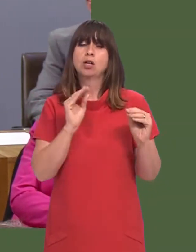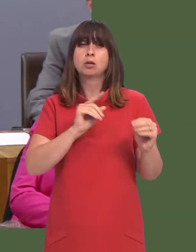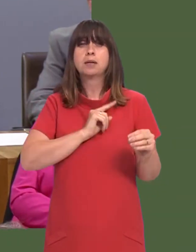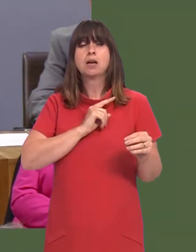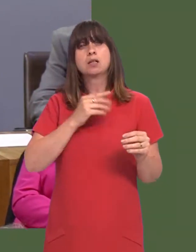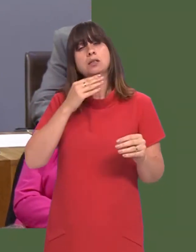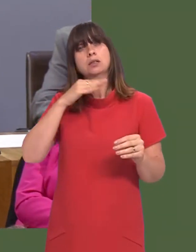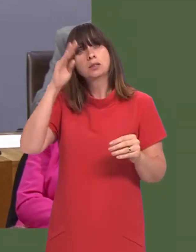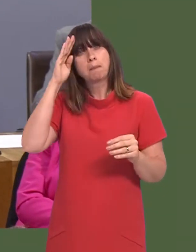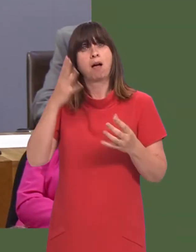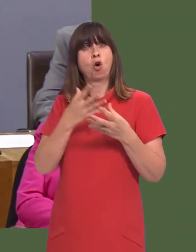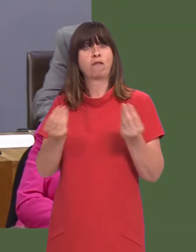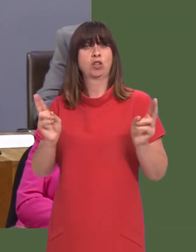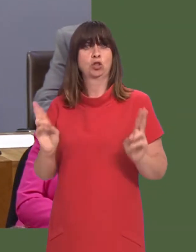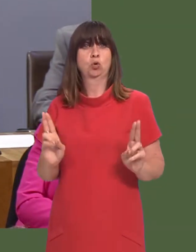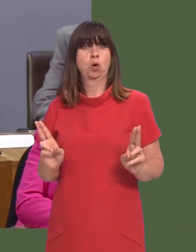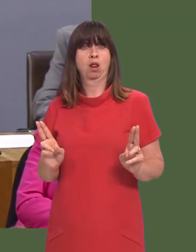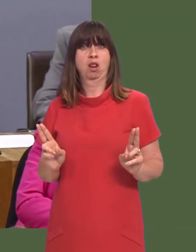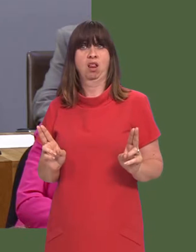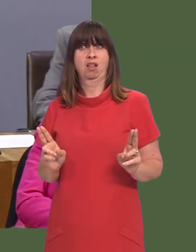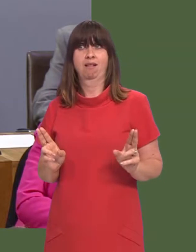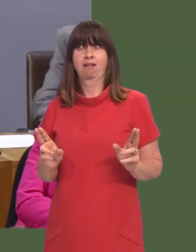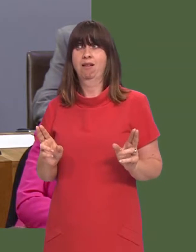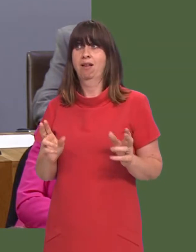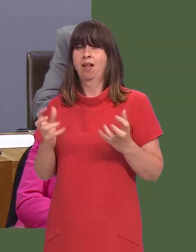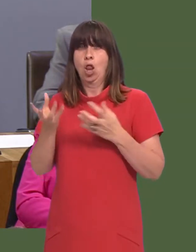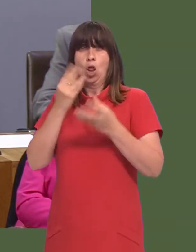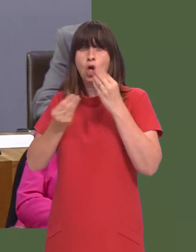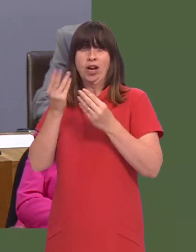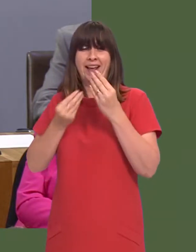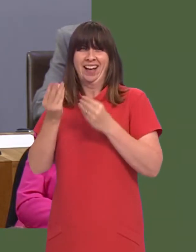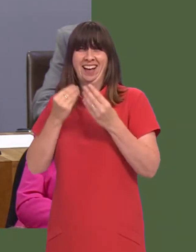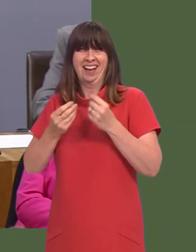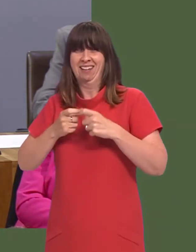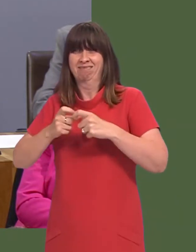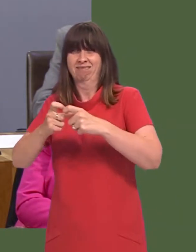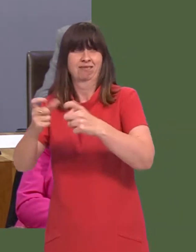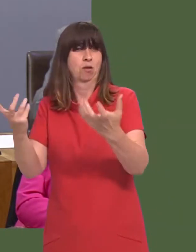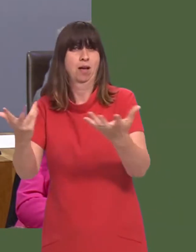of it because the school holiday itself is not very conducive to keeping their pattern of learning going.